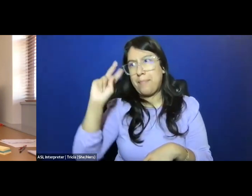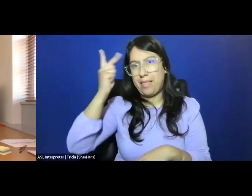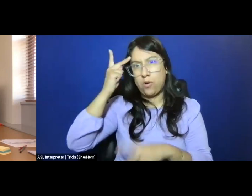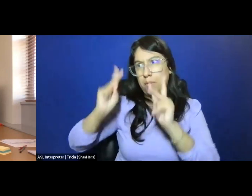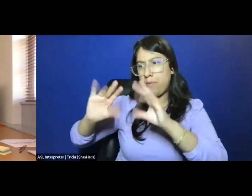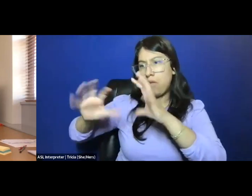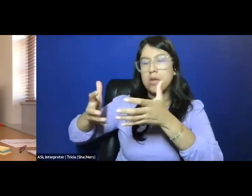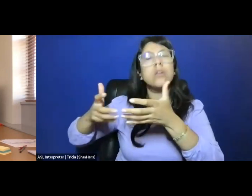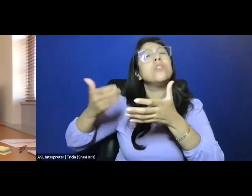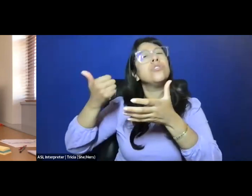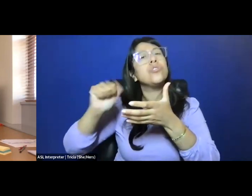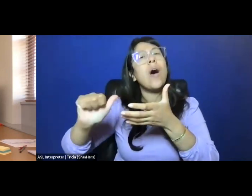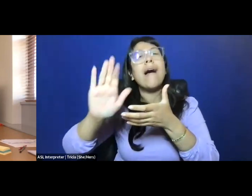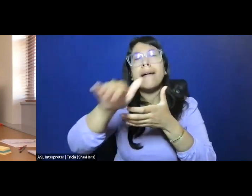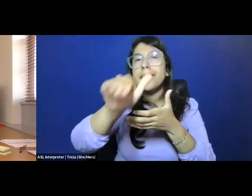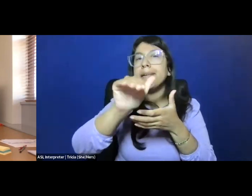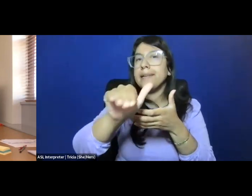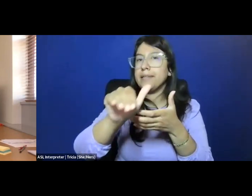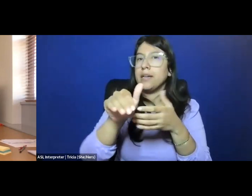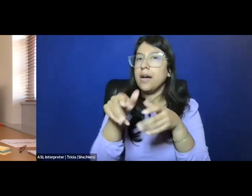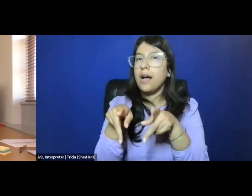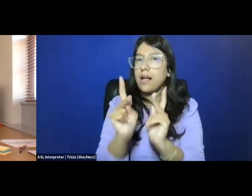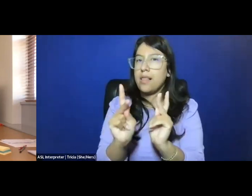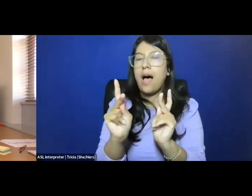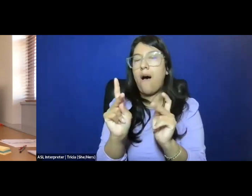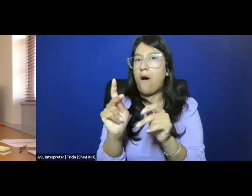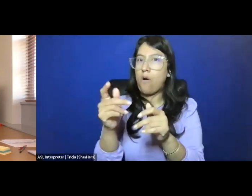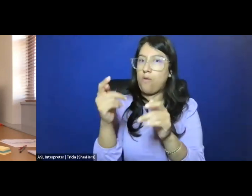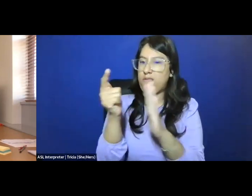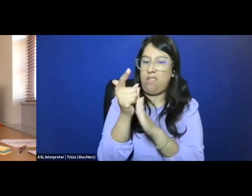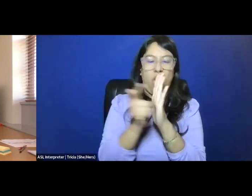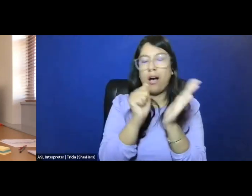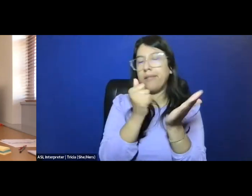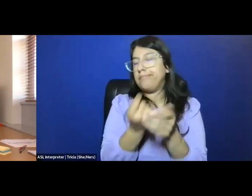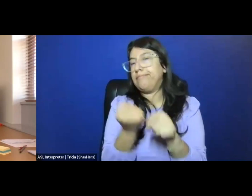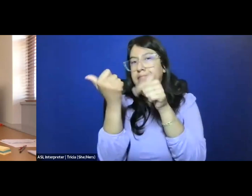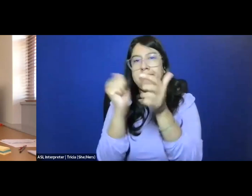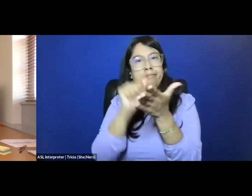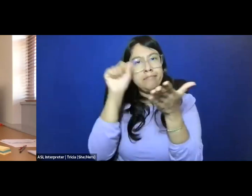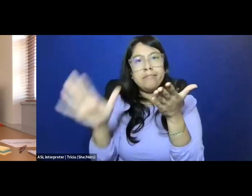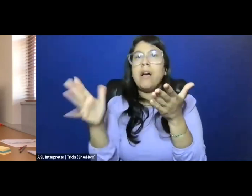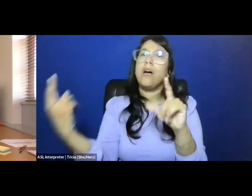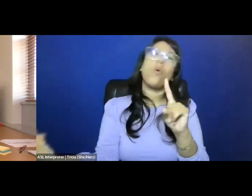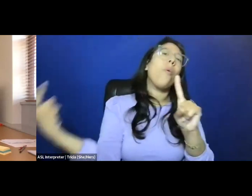in this country are trying to return the United States to the 1950s. And you know, to whatever extent that's true,